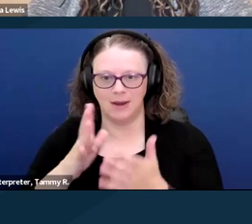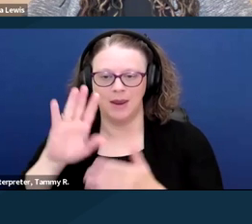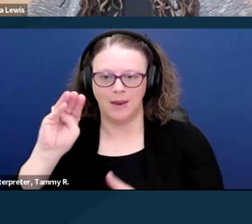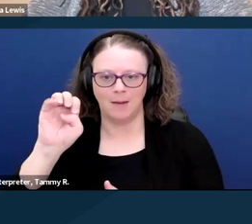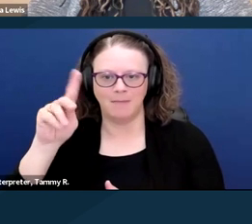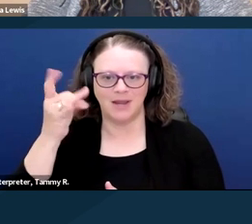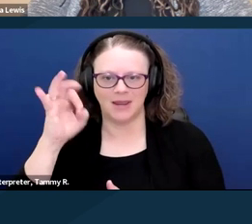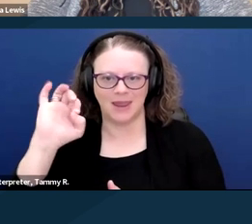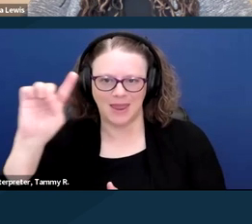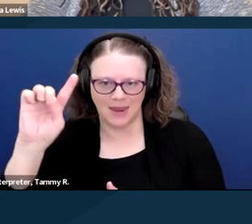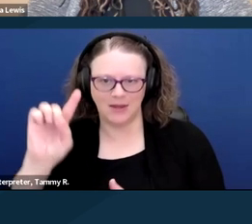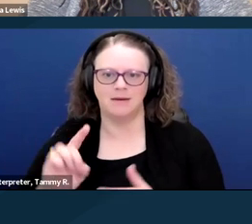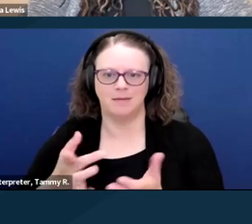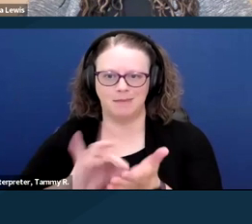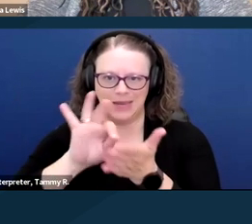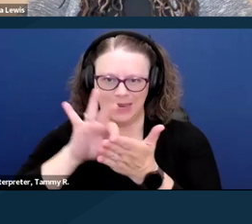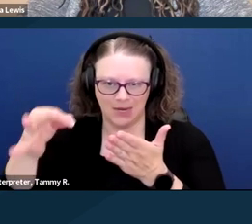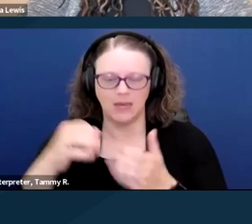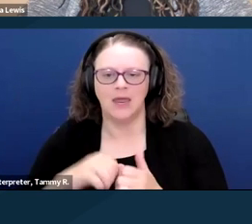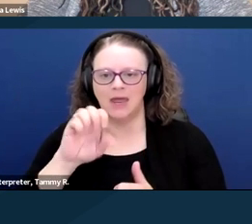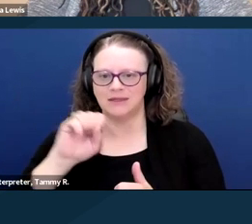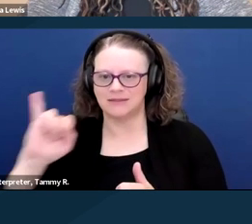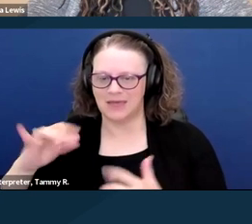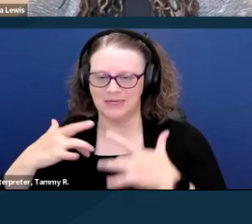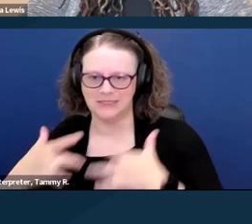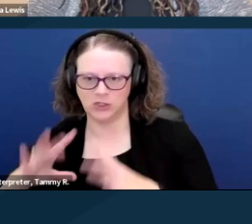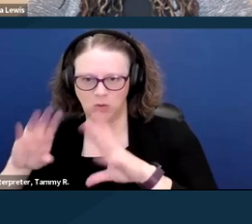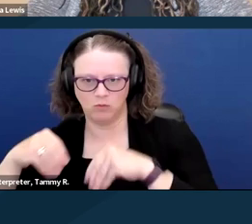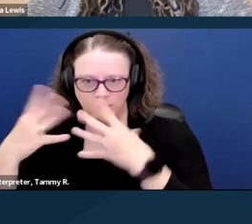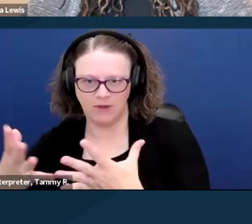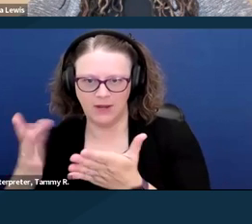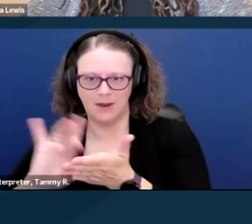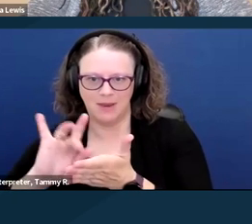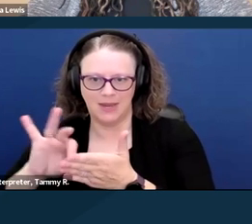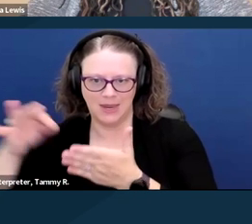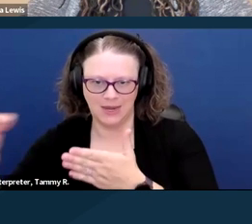SSI typically provides Medicaid, and DAC provides a pathway to Medicaid.